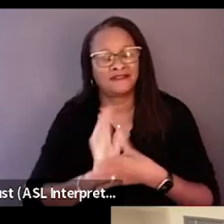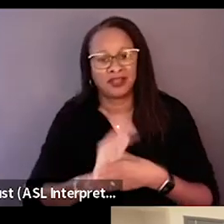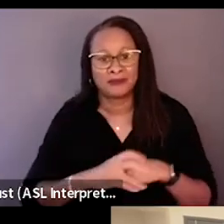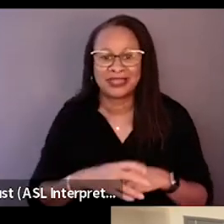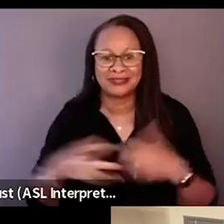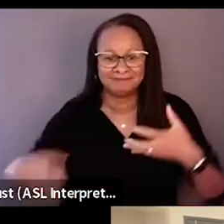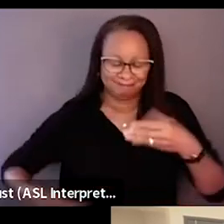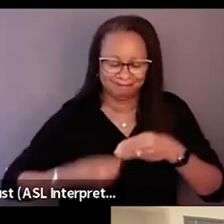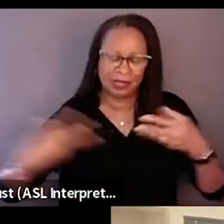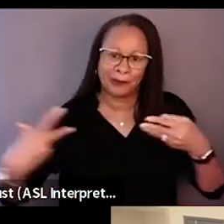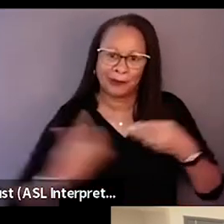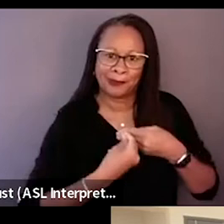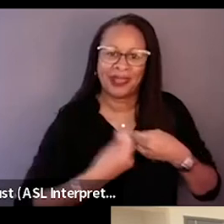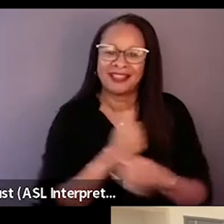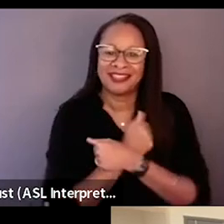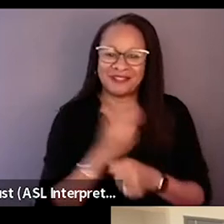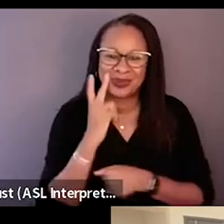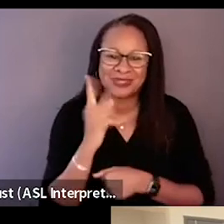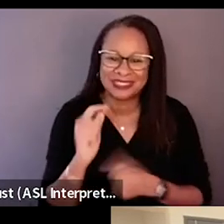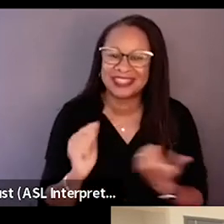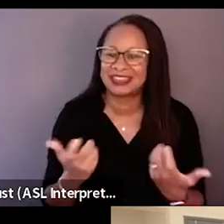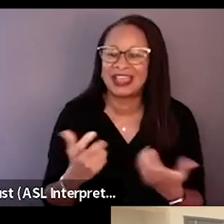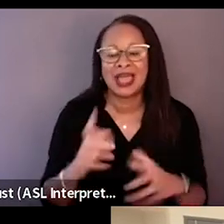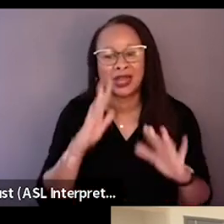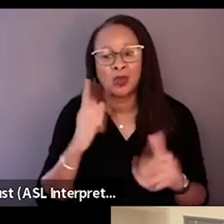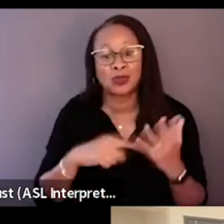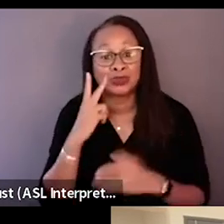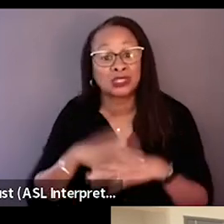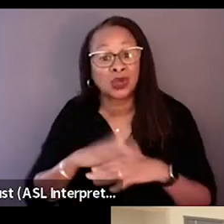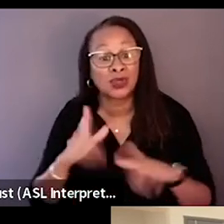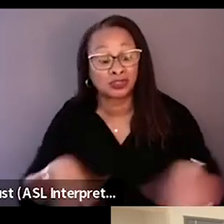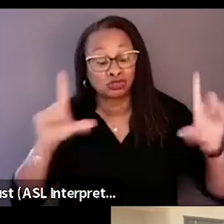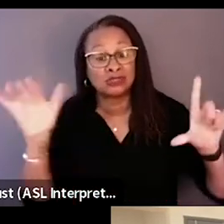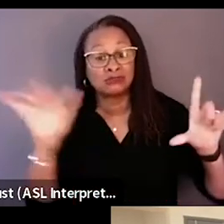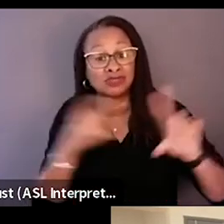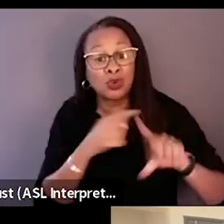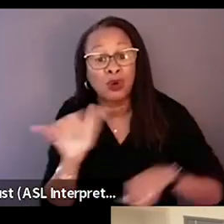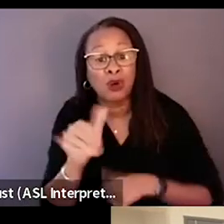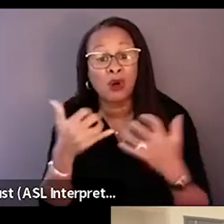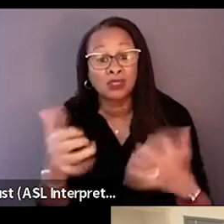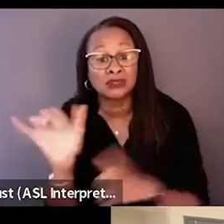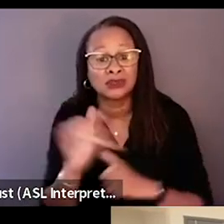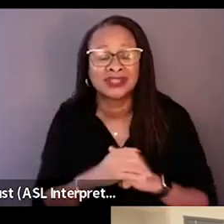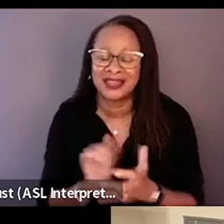that I feel so strongly for them and I hope that's what comes across the screen to audiences. So that was like one thing I really had to navigate